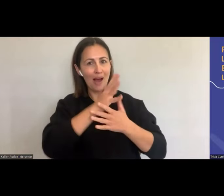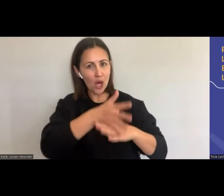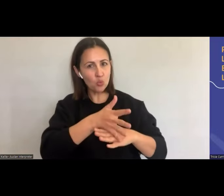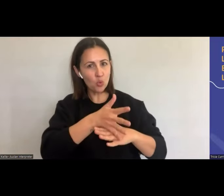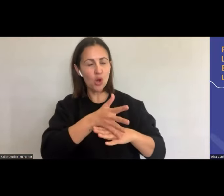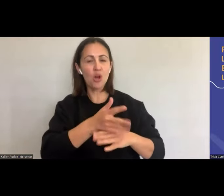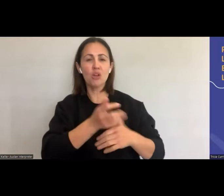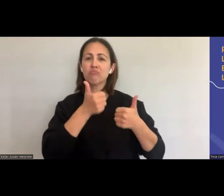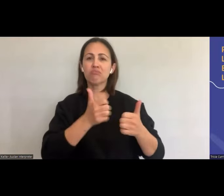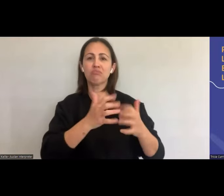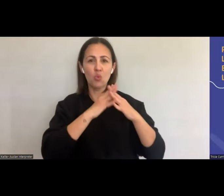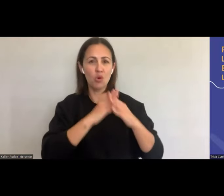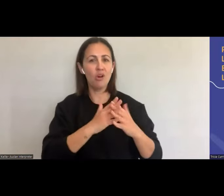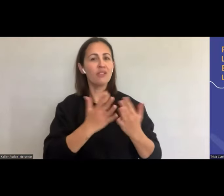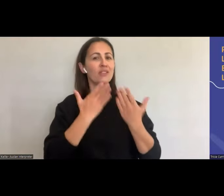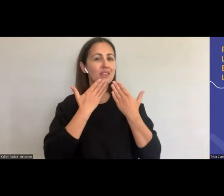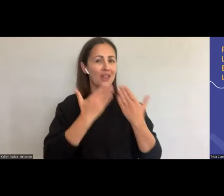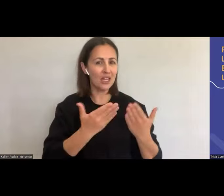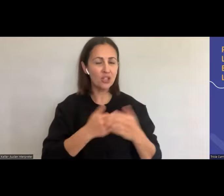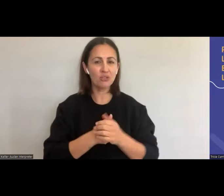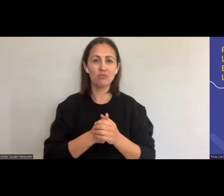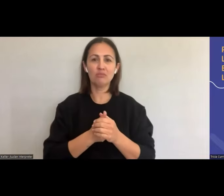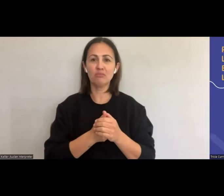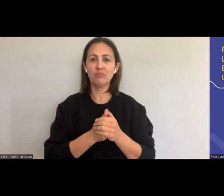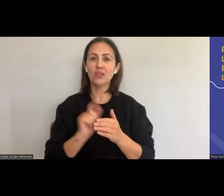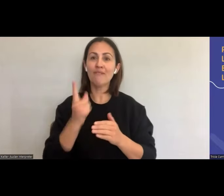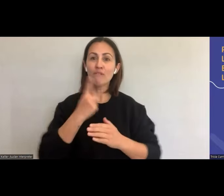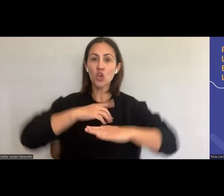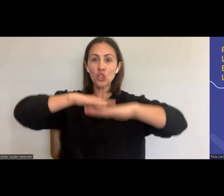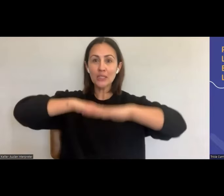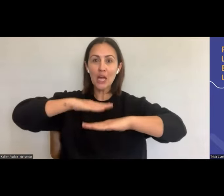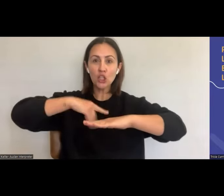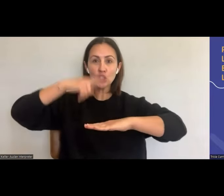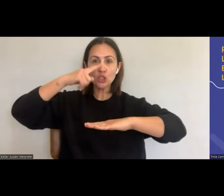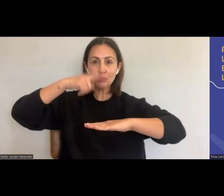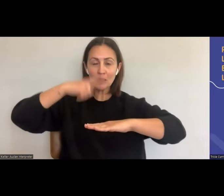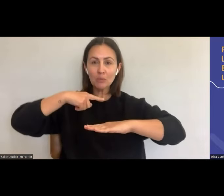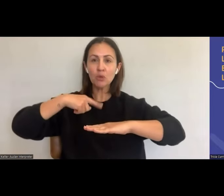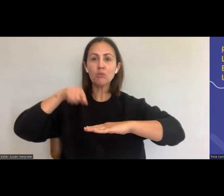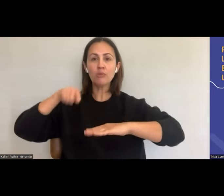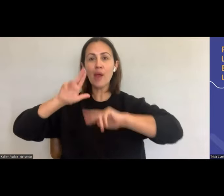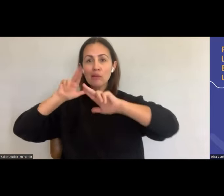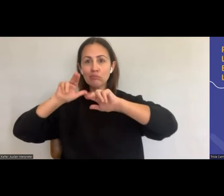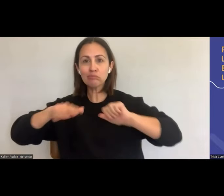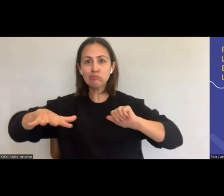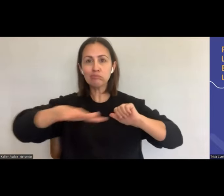traditions and the culture. And the hopes of all Aboriginal and Torres Strait Islander peoples.